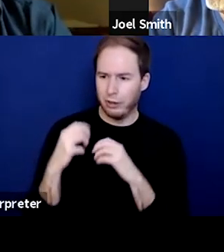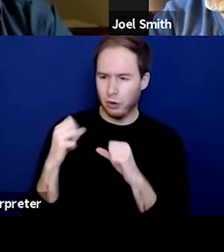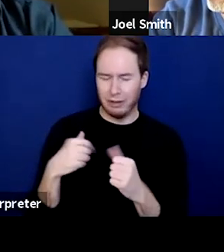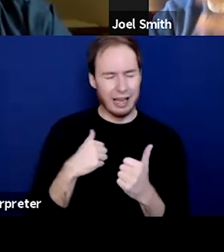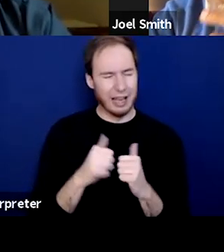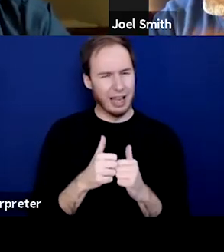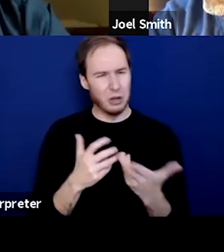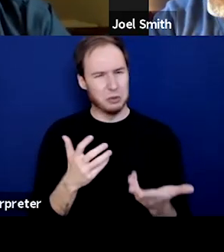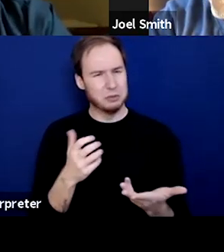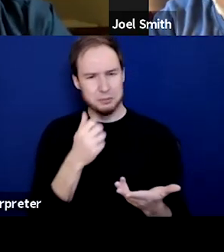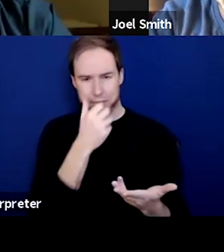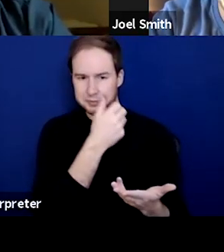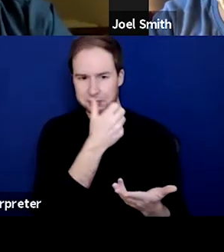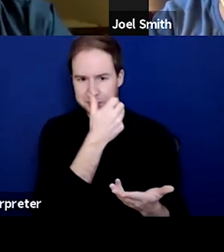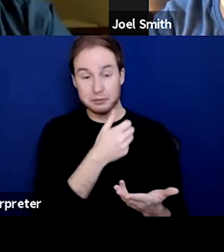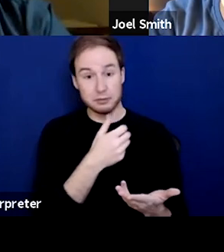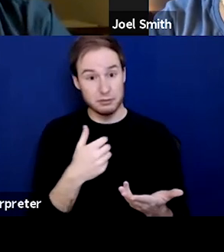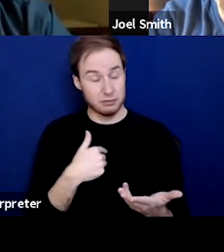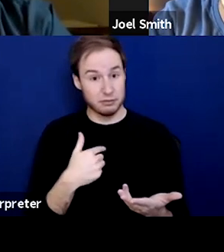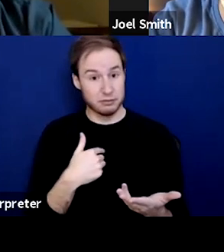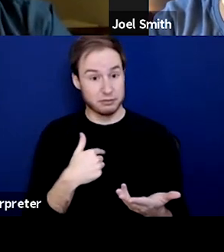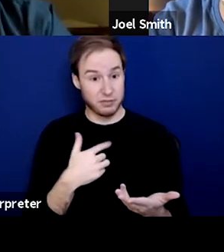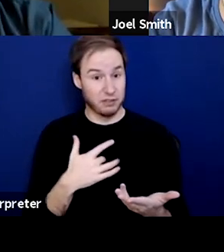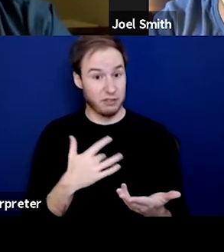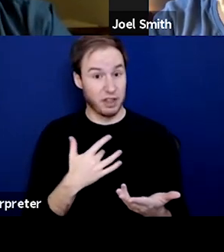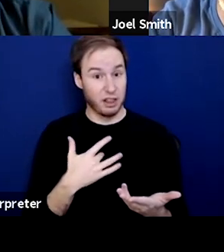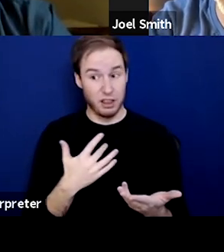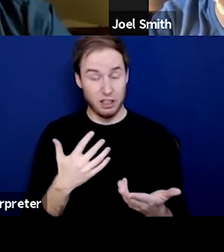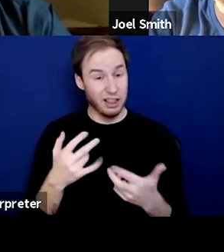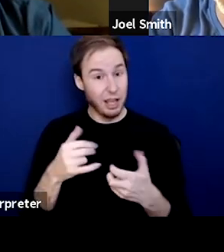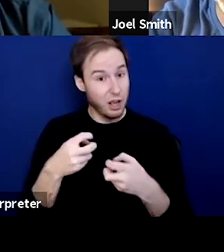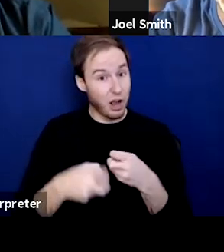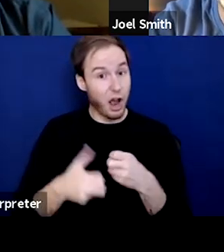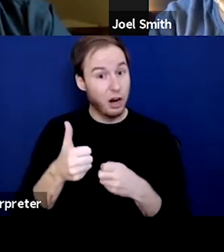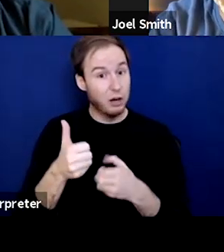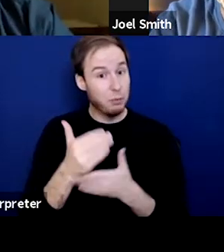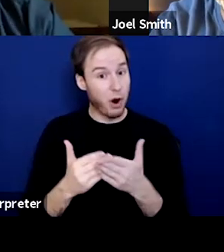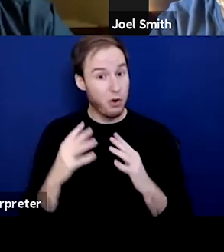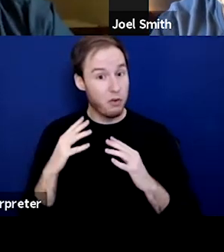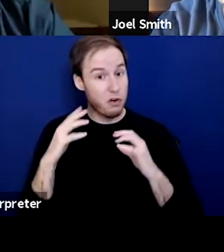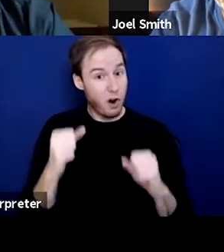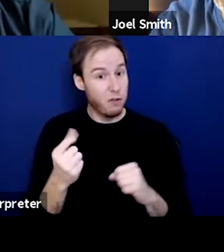which, I found was probably the hardest part of recovery, is that first step.